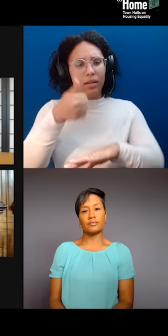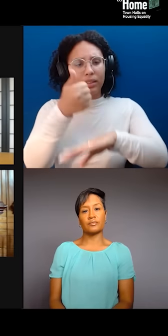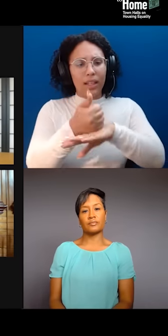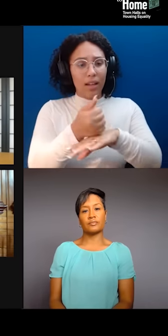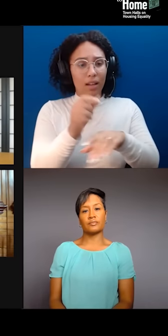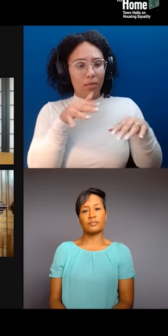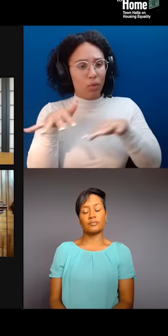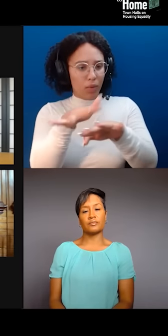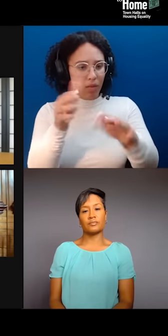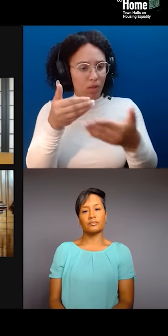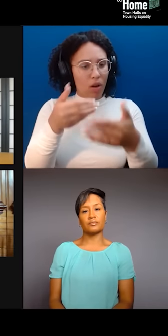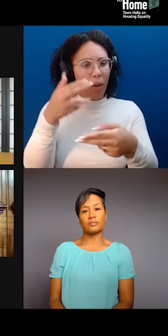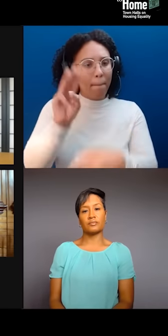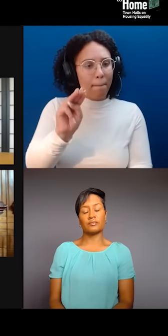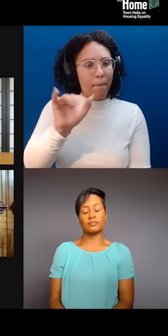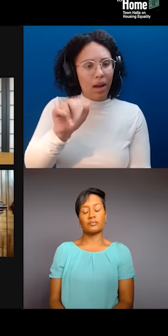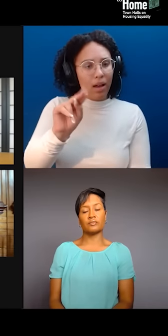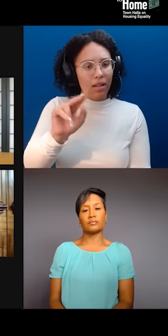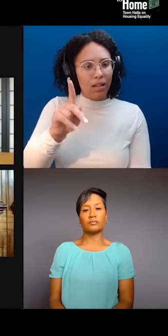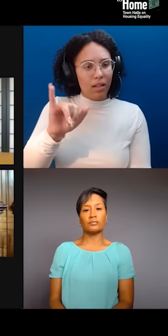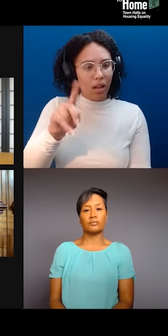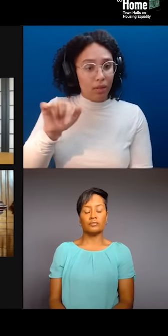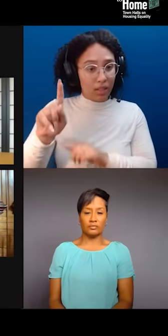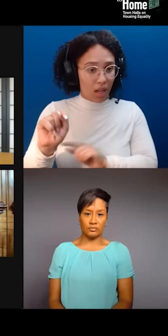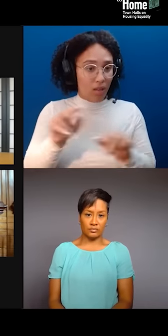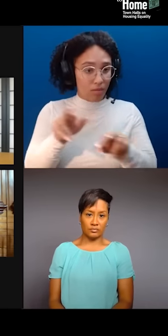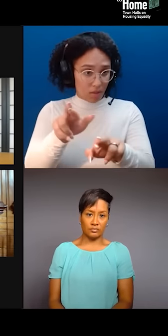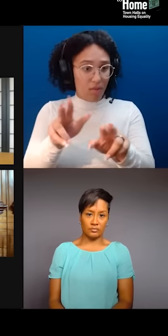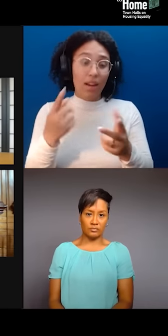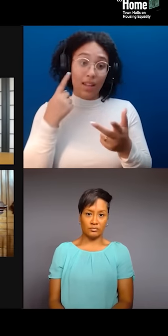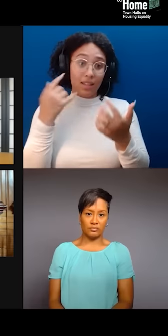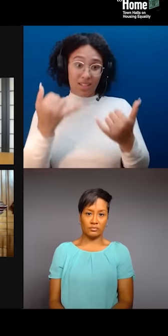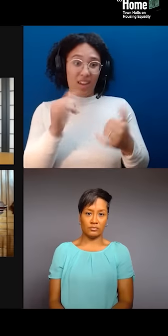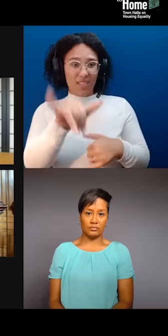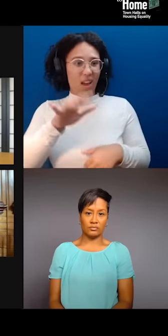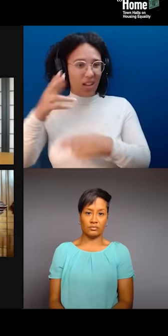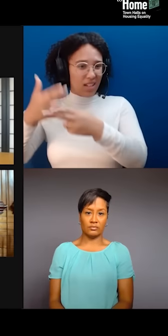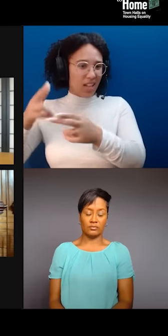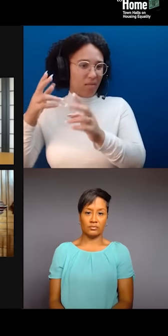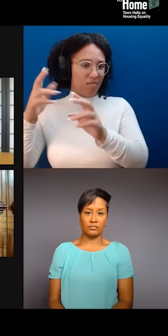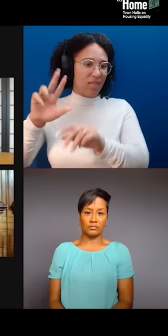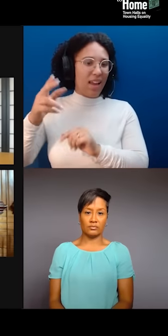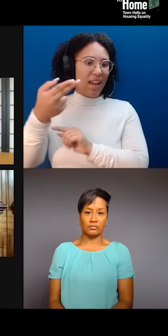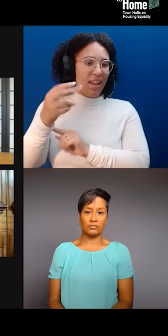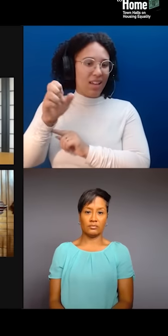And I say that because I think it's time to shelve Henry Hudson's name. You know, he wasn't the first person to name that river.